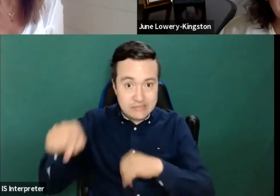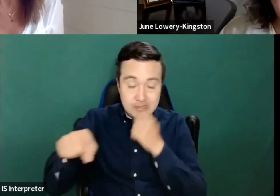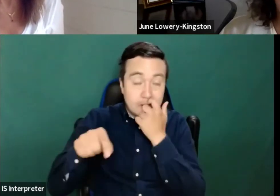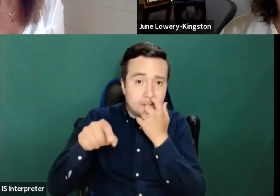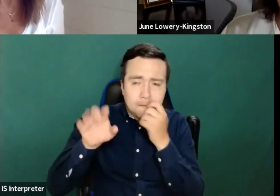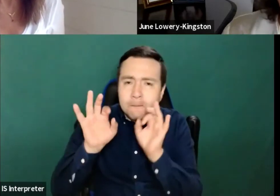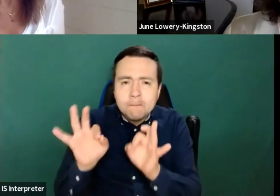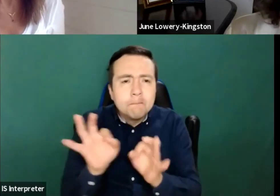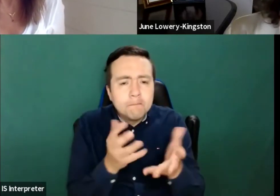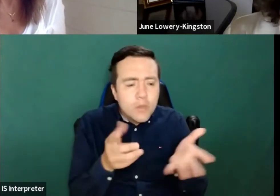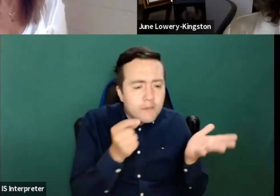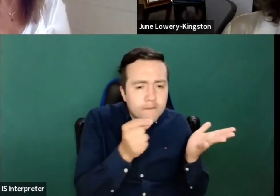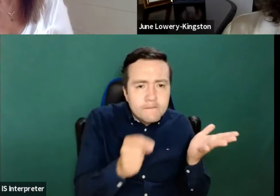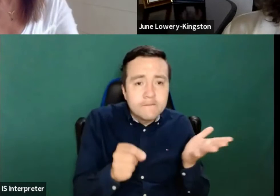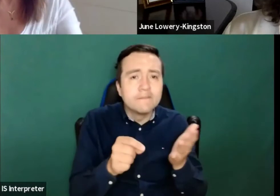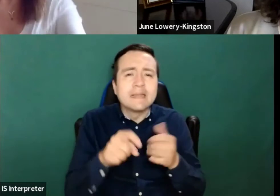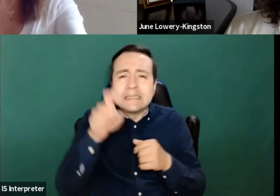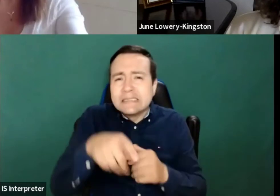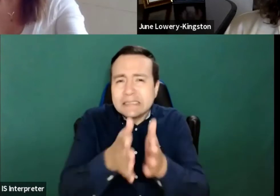So we're really calling for your help with that.